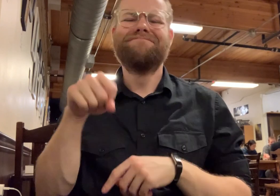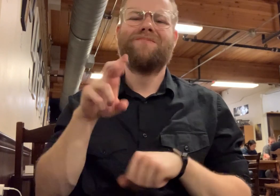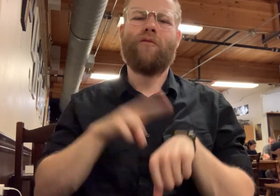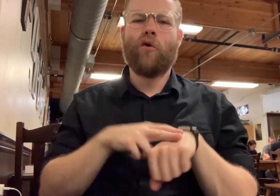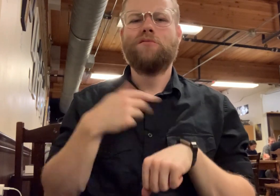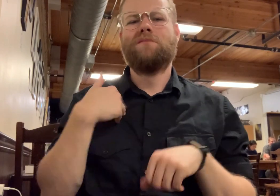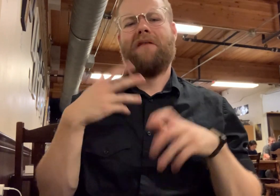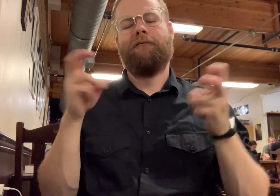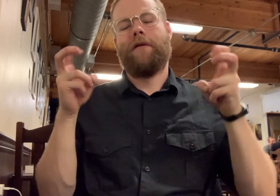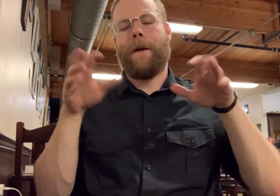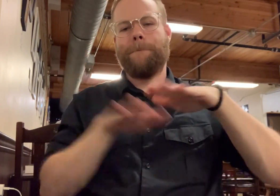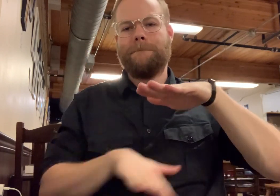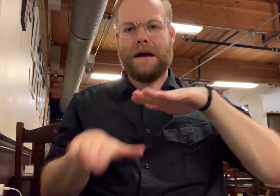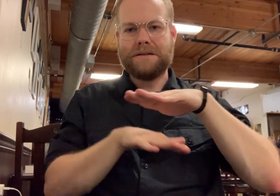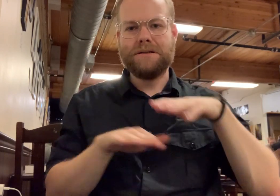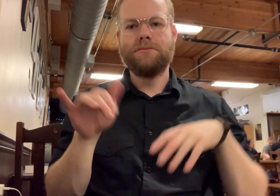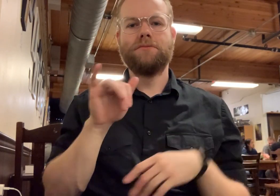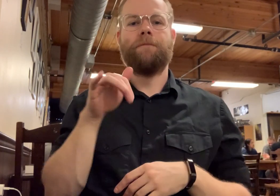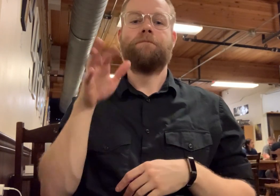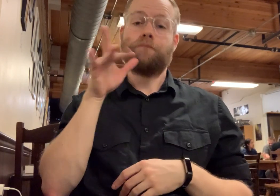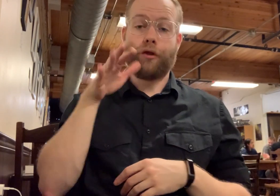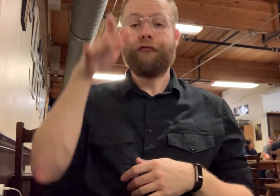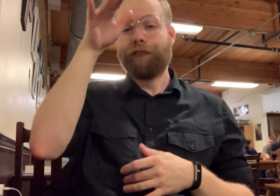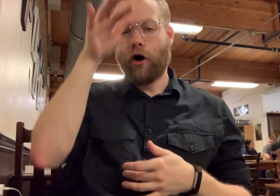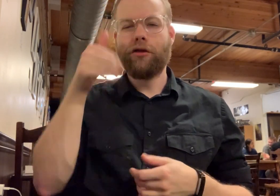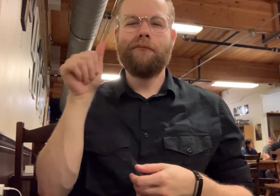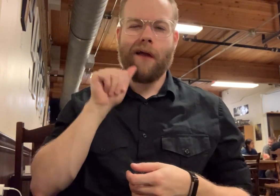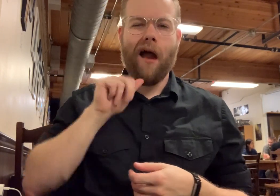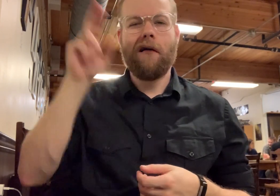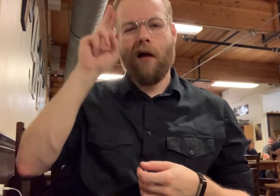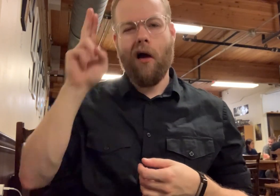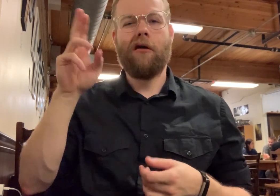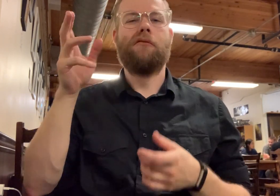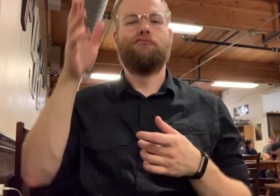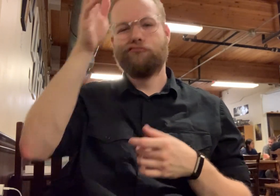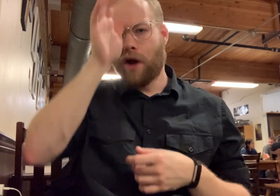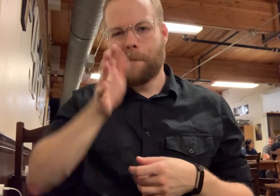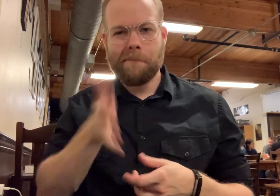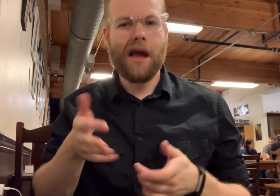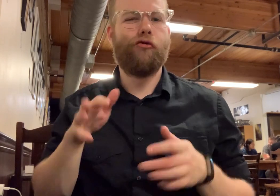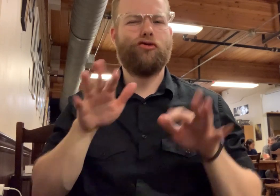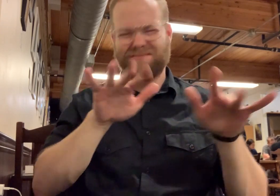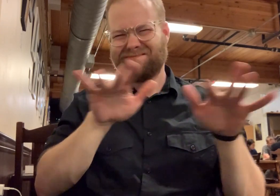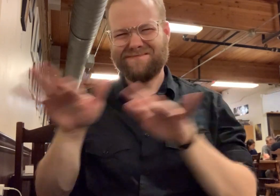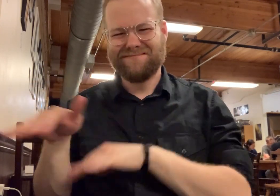Yeah, of course, we have the "basics" like mother, father, aunt, uncle, grandparents, etc.